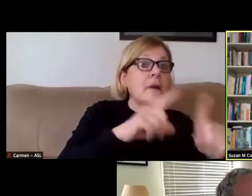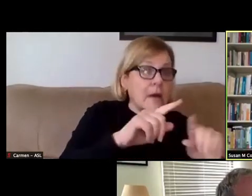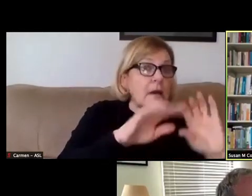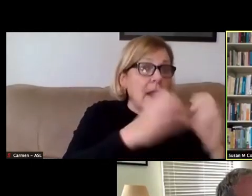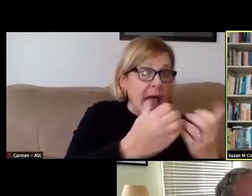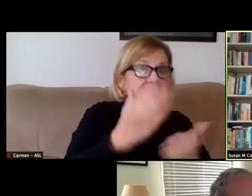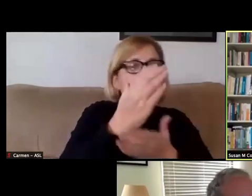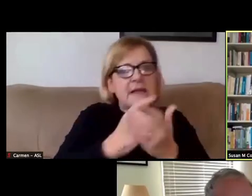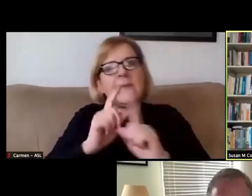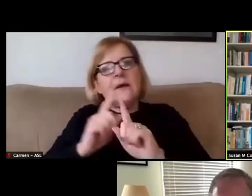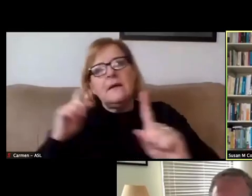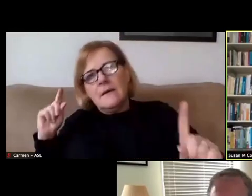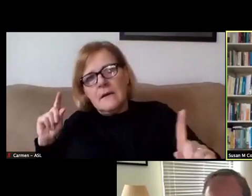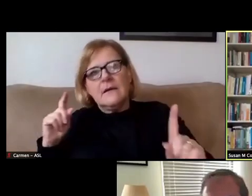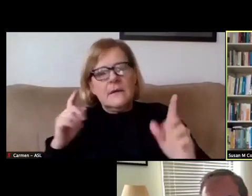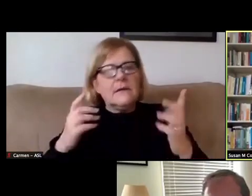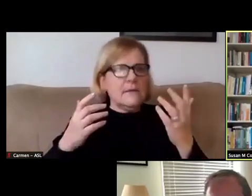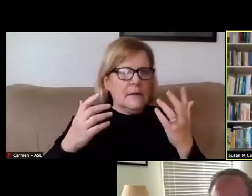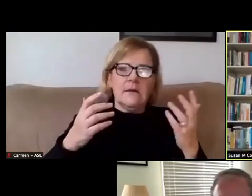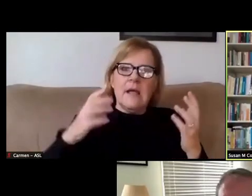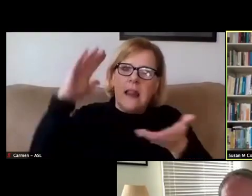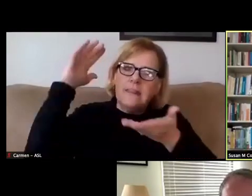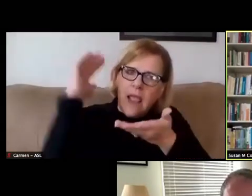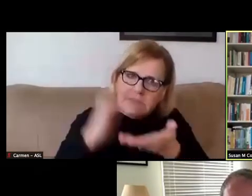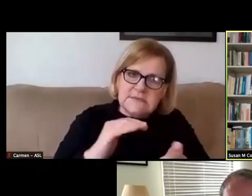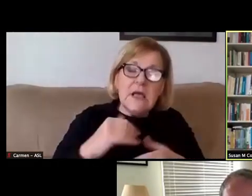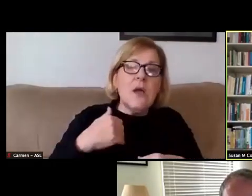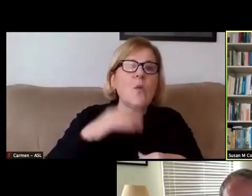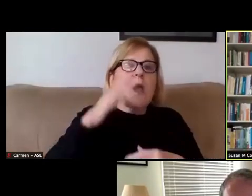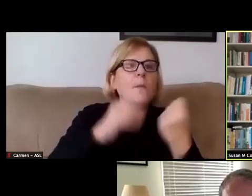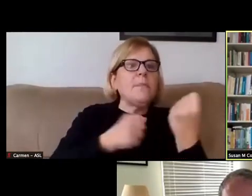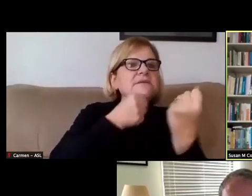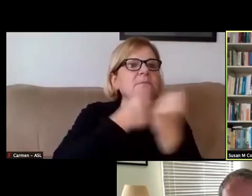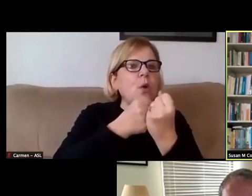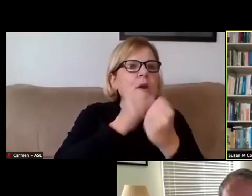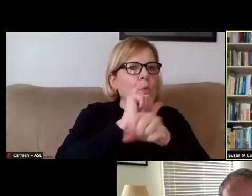and some students who are in person. And we'll be supporting and working with our faculty